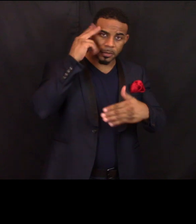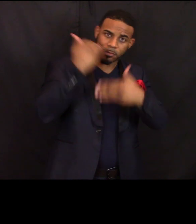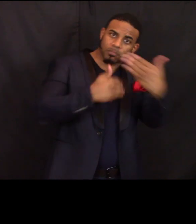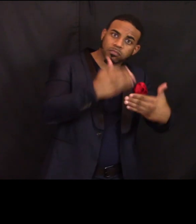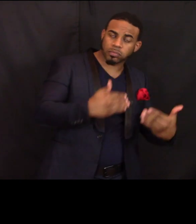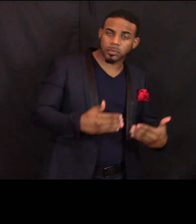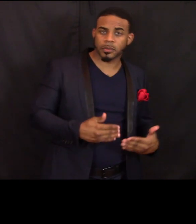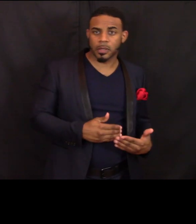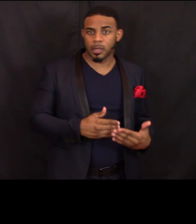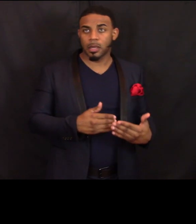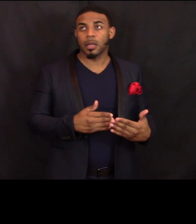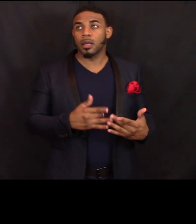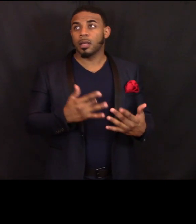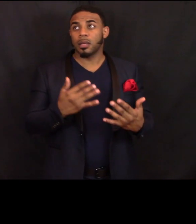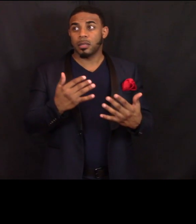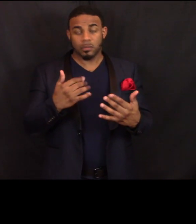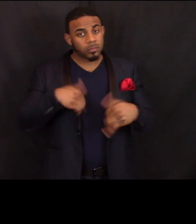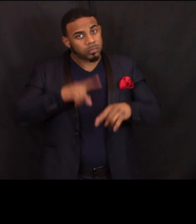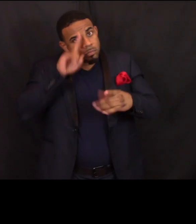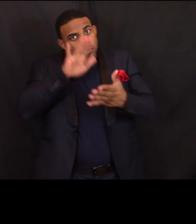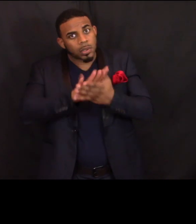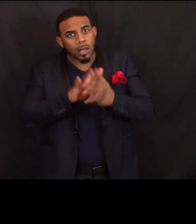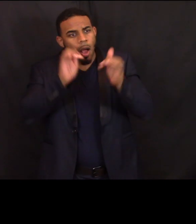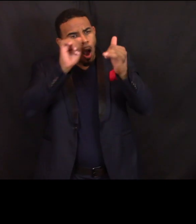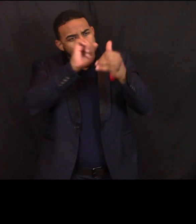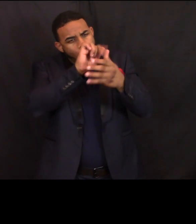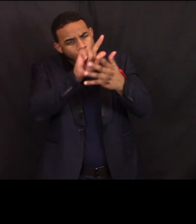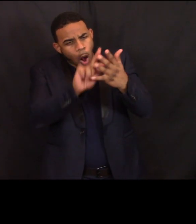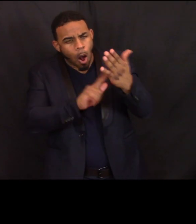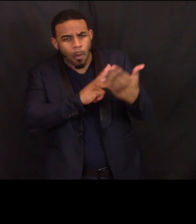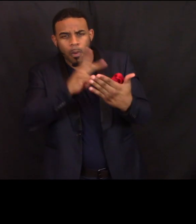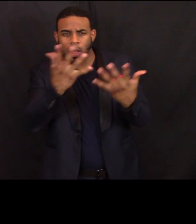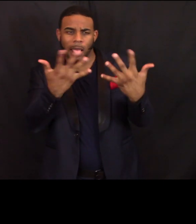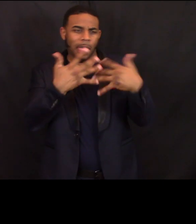And we believe that all of these programs work together synergistically